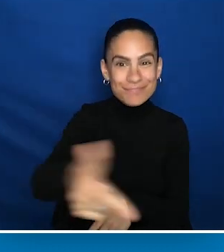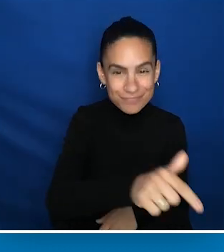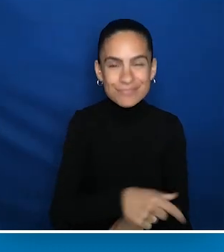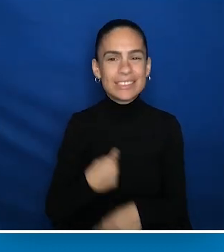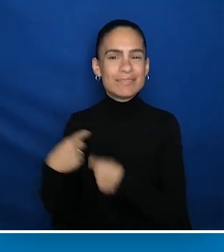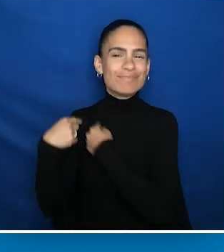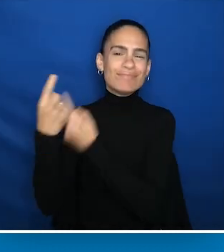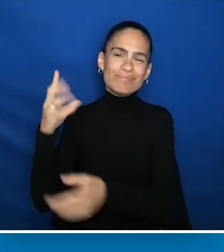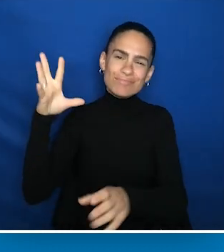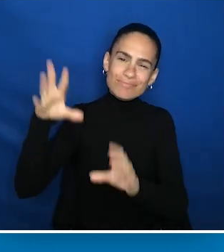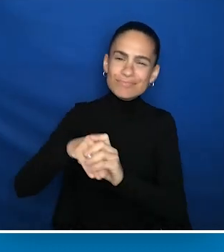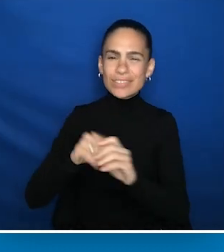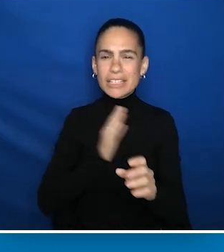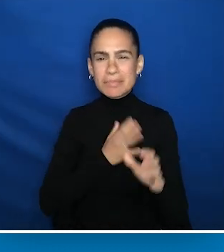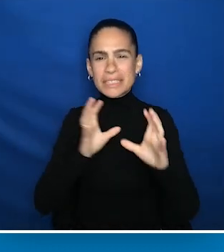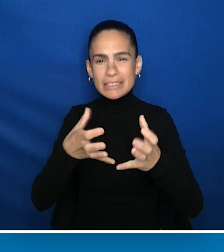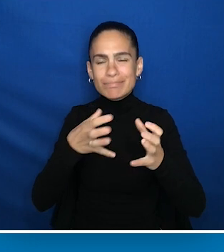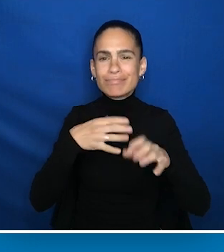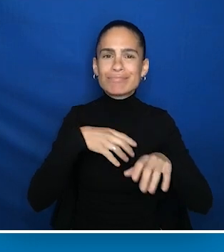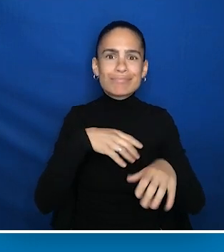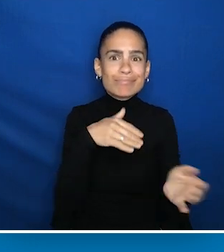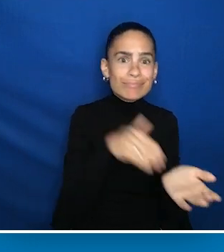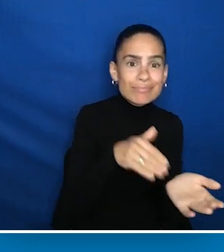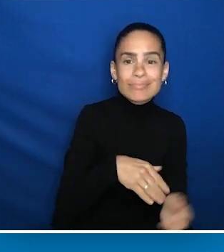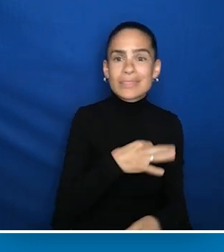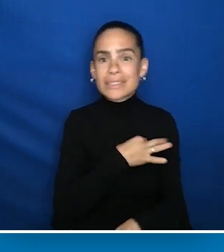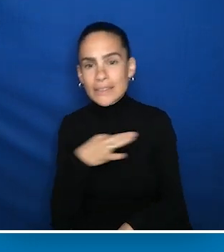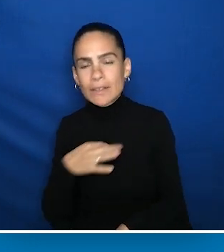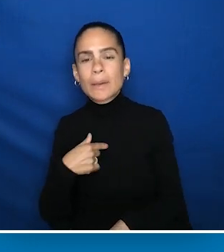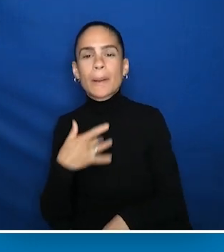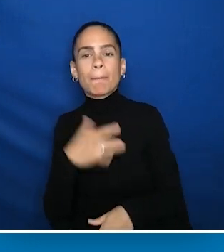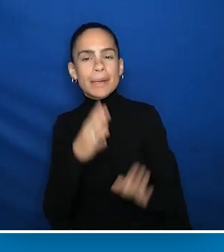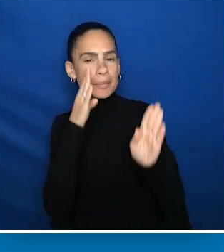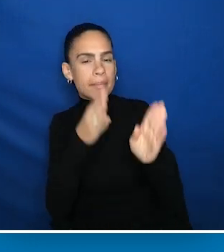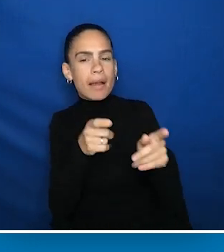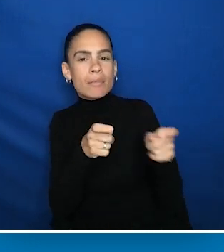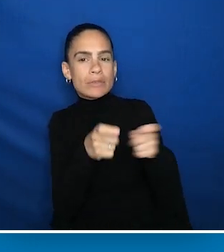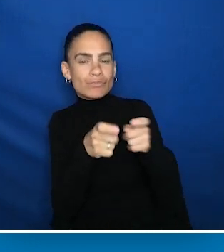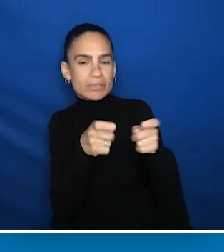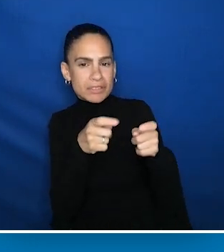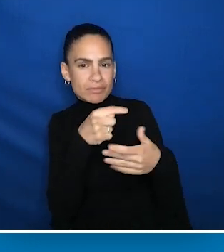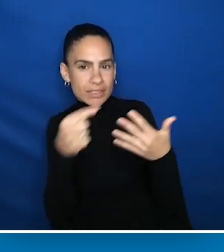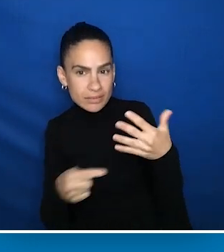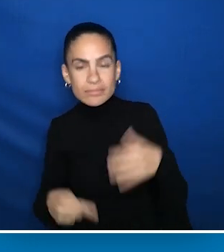I've been very involved with our team here. Many of them are clinicians, staff. My tasks are mostly administrative